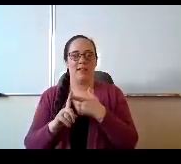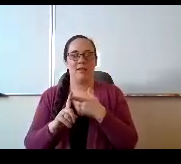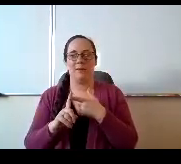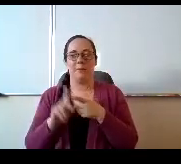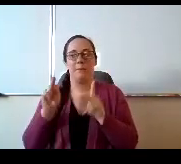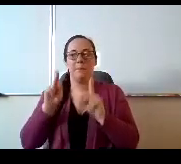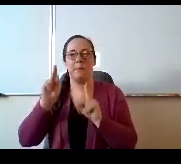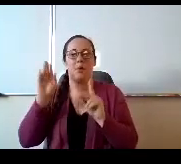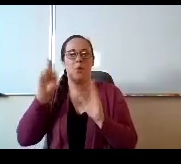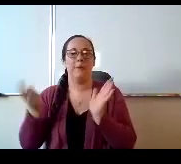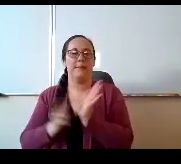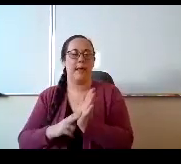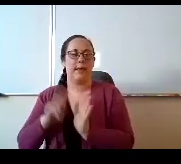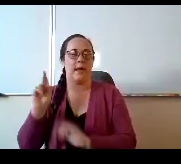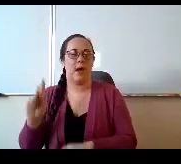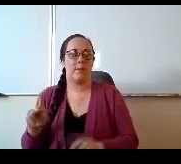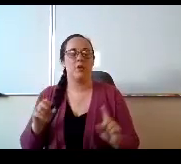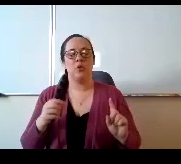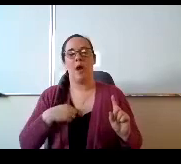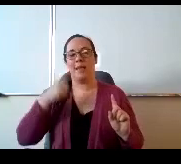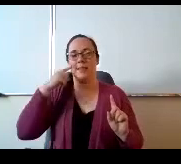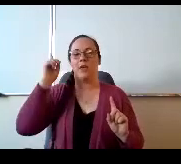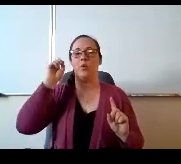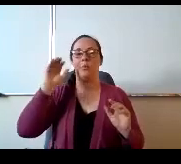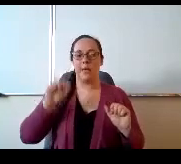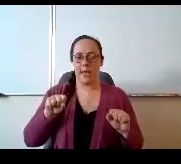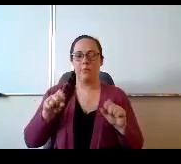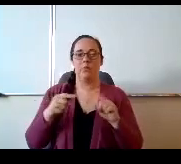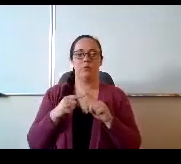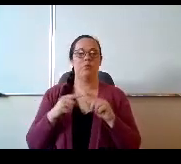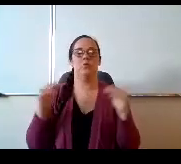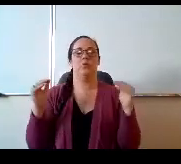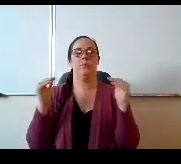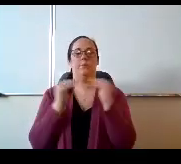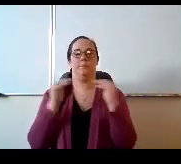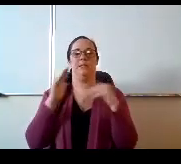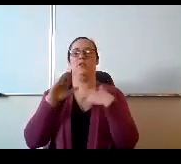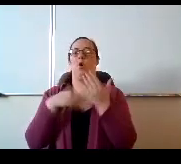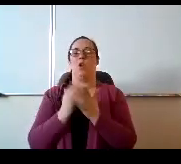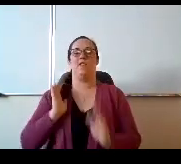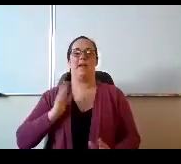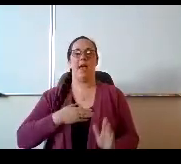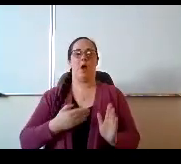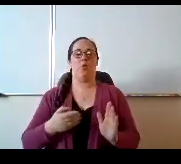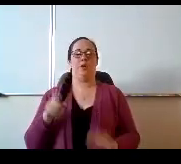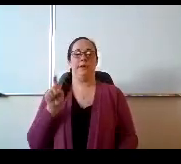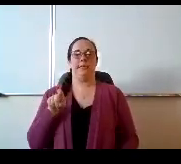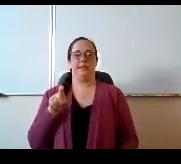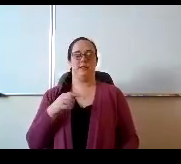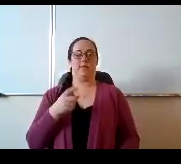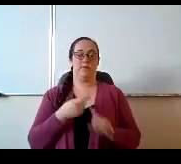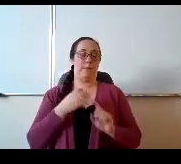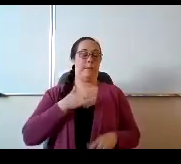I think we will be able to meet. All of our needs at at my school and looking at it with staff and